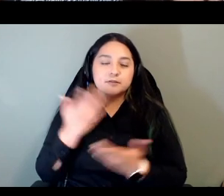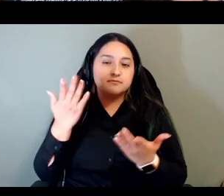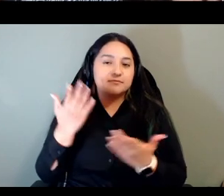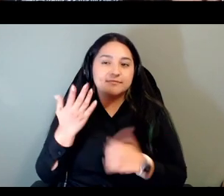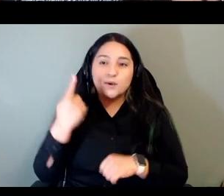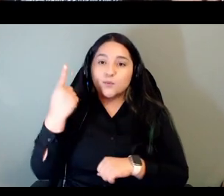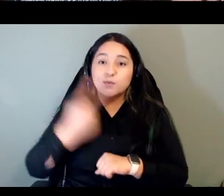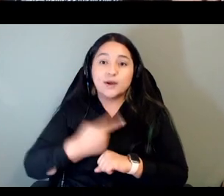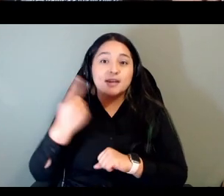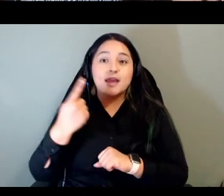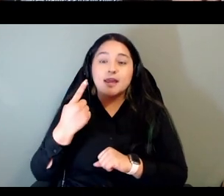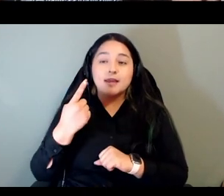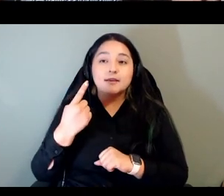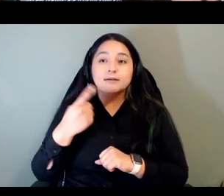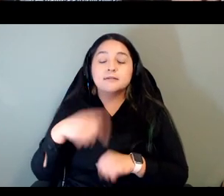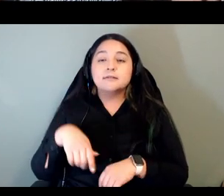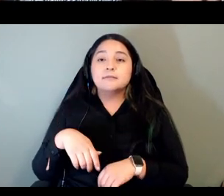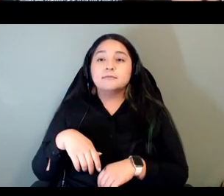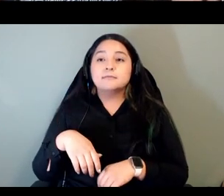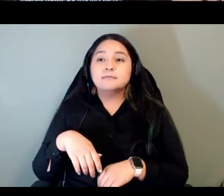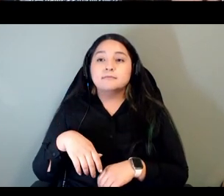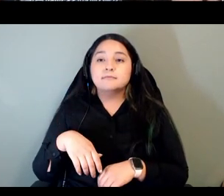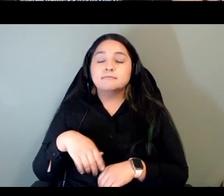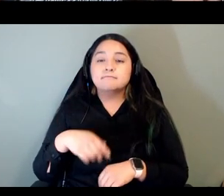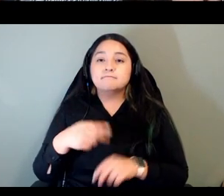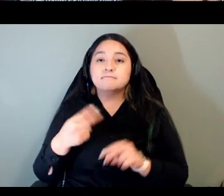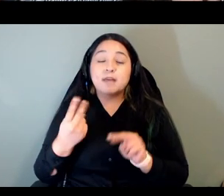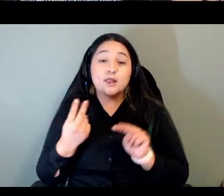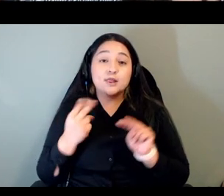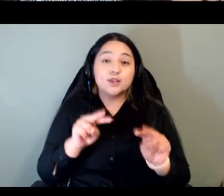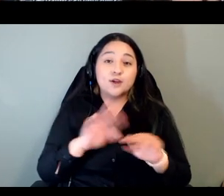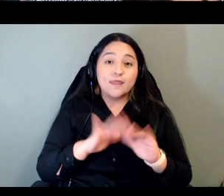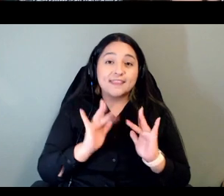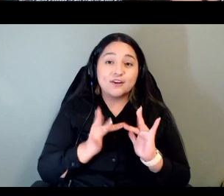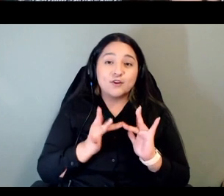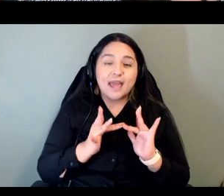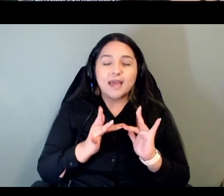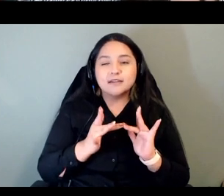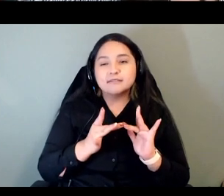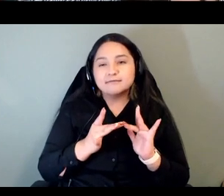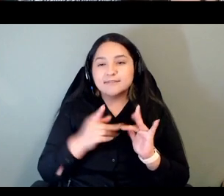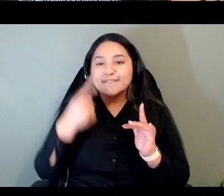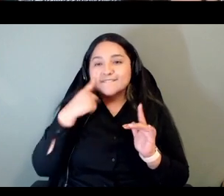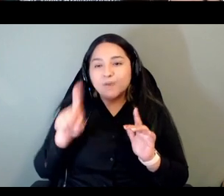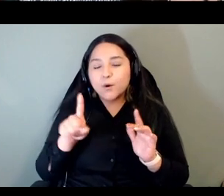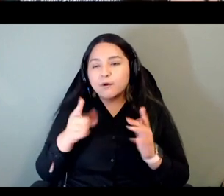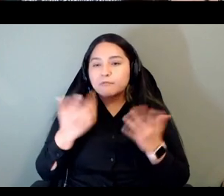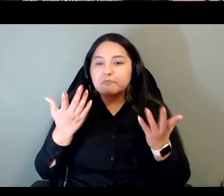um looking on the internet as i often do for opportunities and i saw this one from the